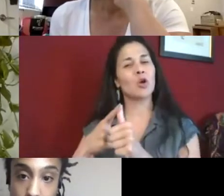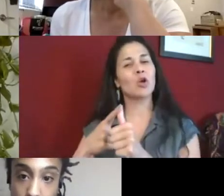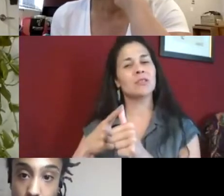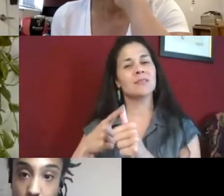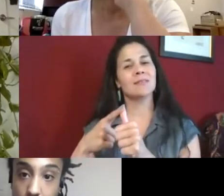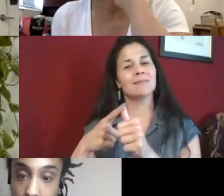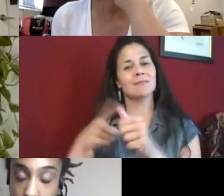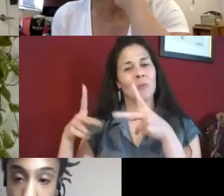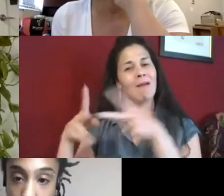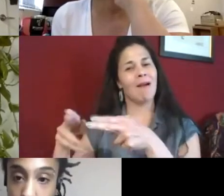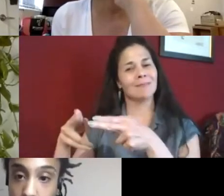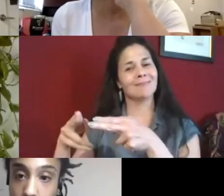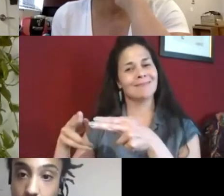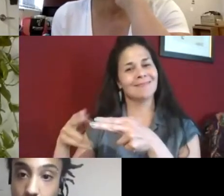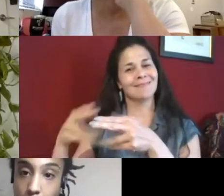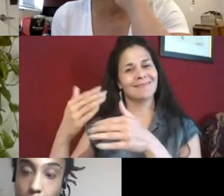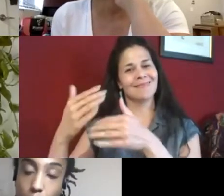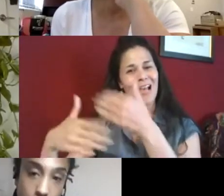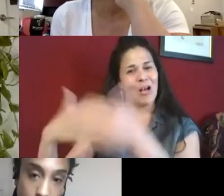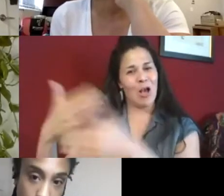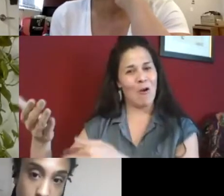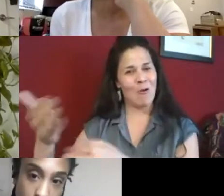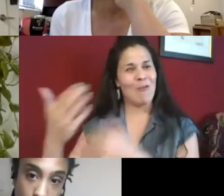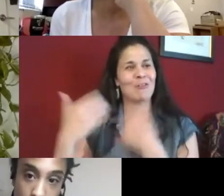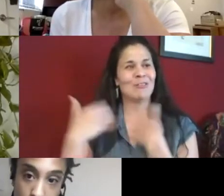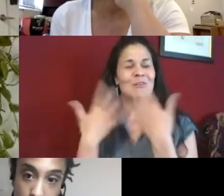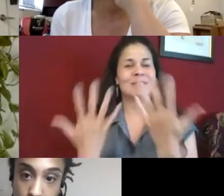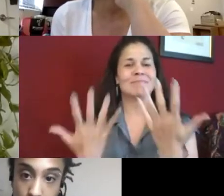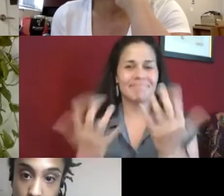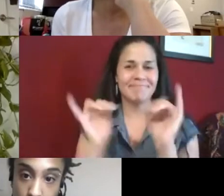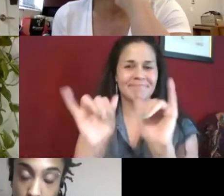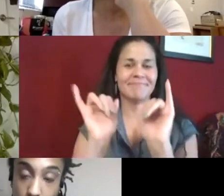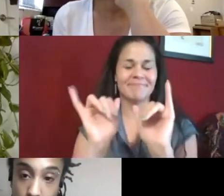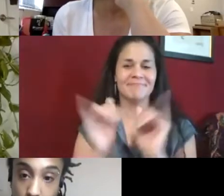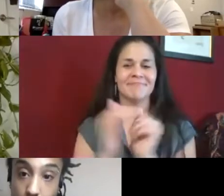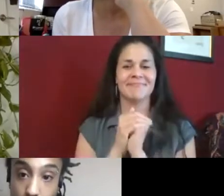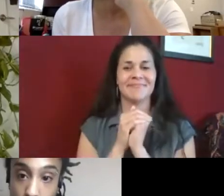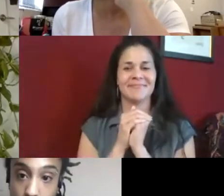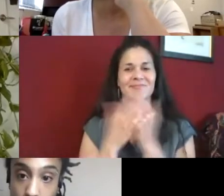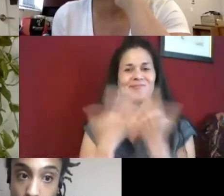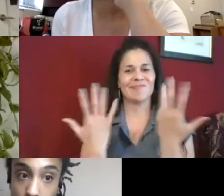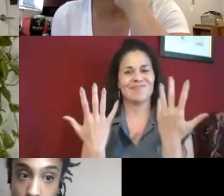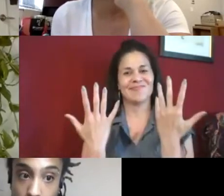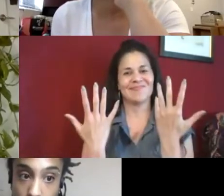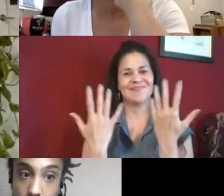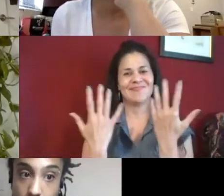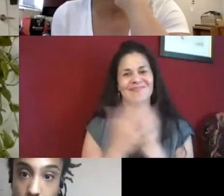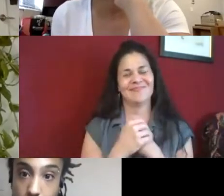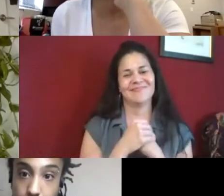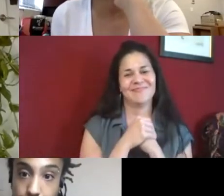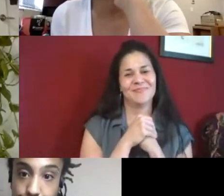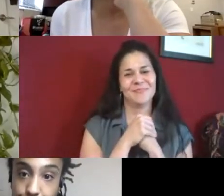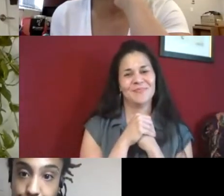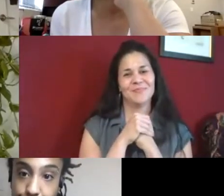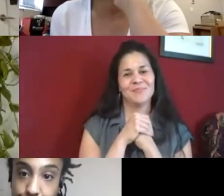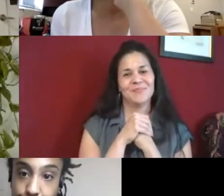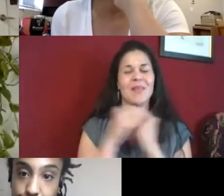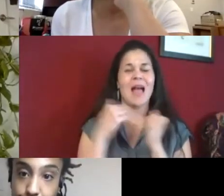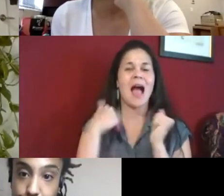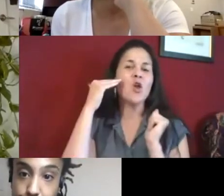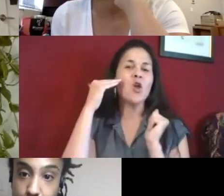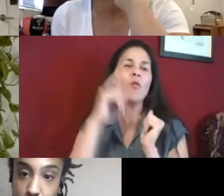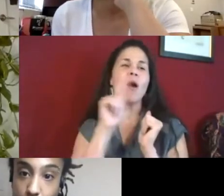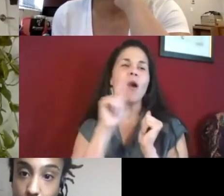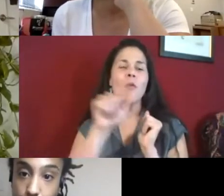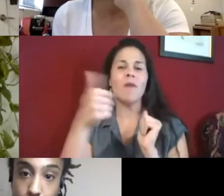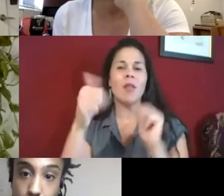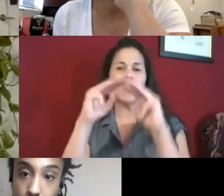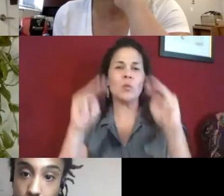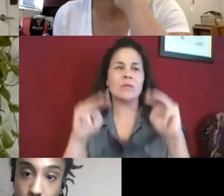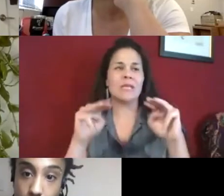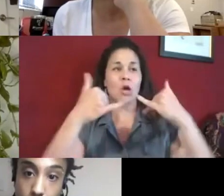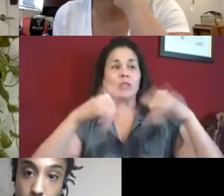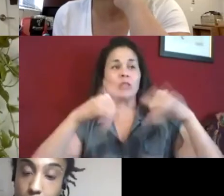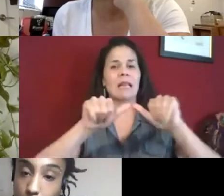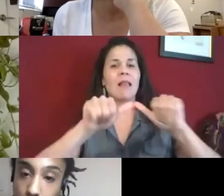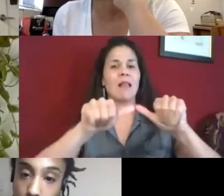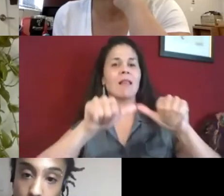for education, is of course, to be the first to go. I know there are other